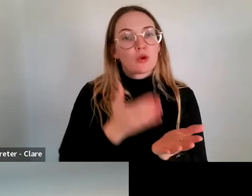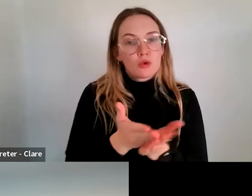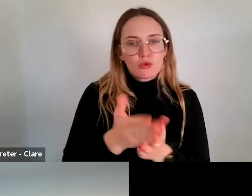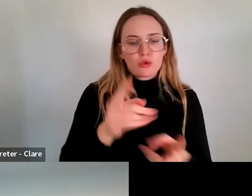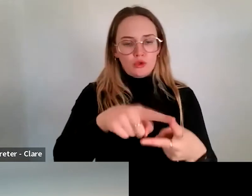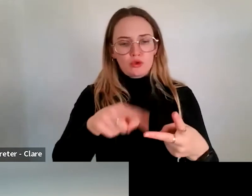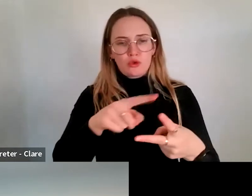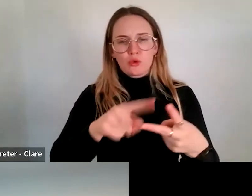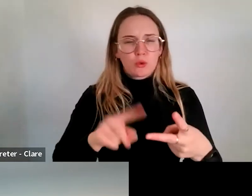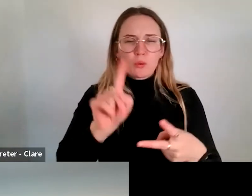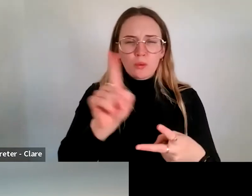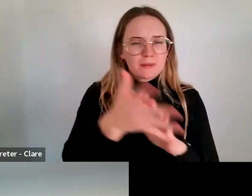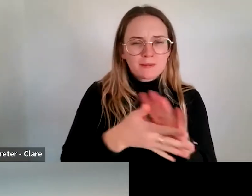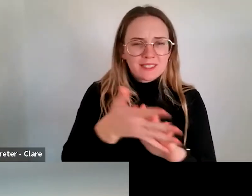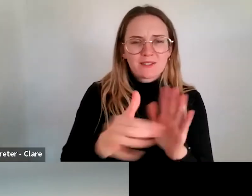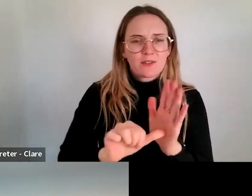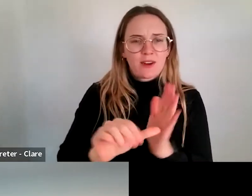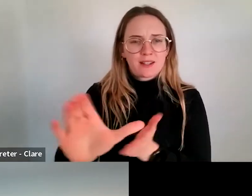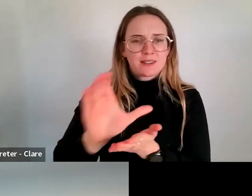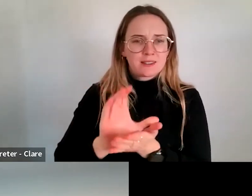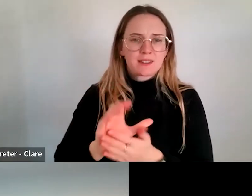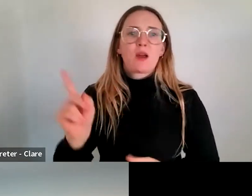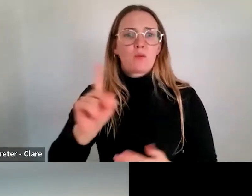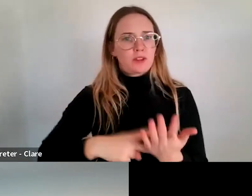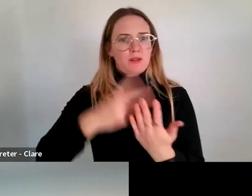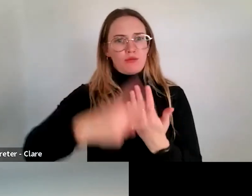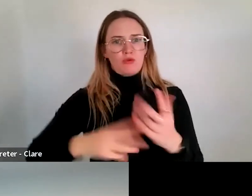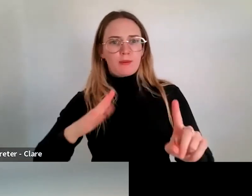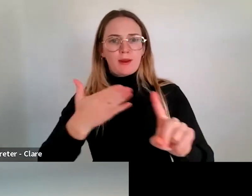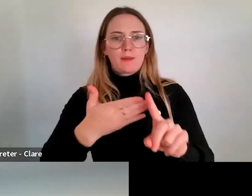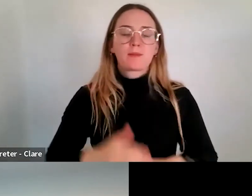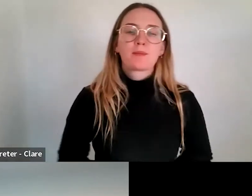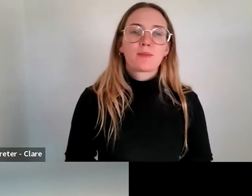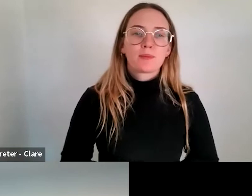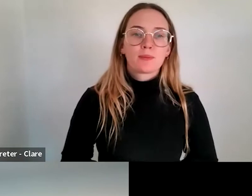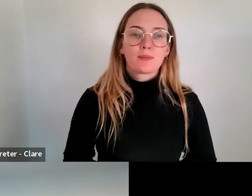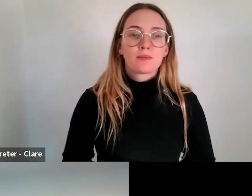what this funding program is trying to do. So, Annette, perhaps I could ask you to